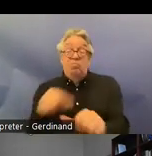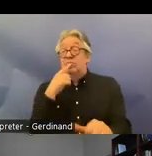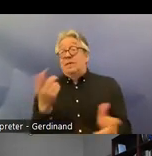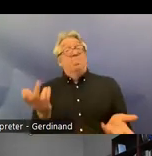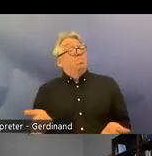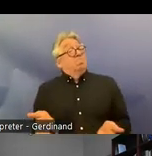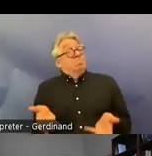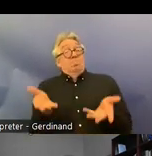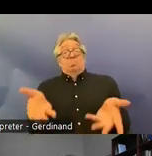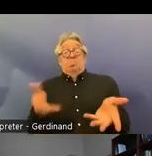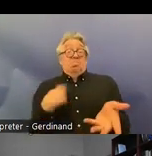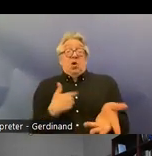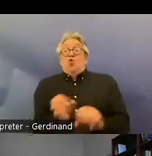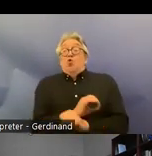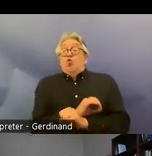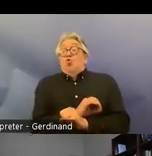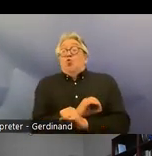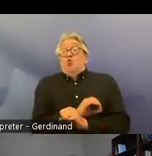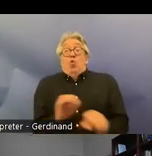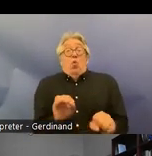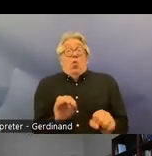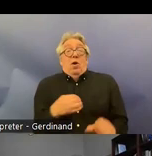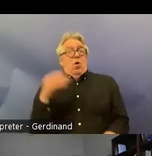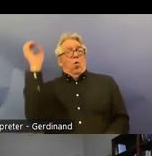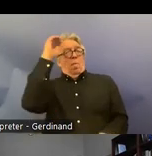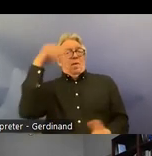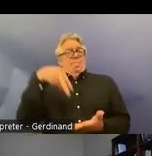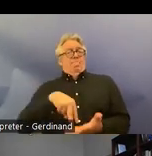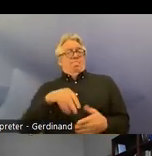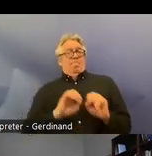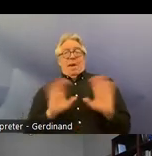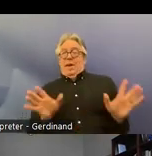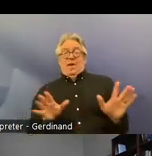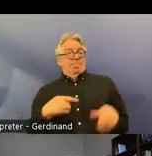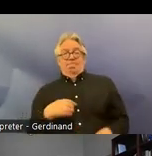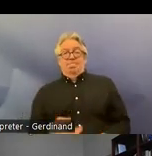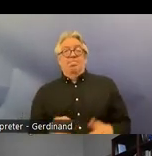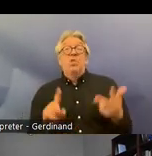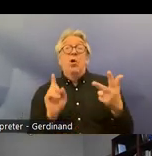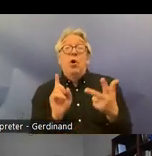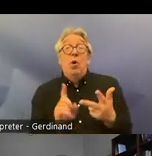final assessment of that the third main question that the